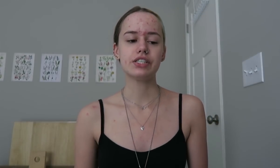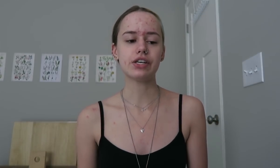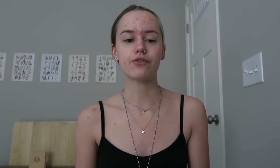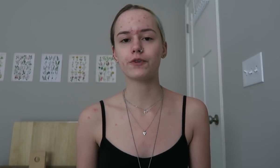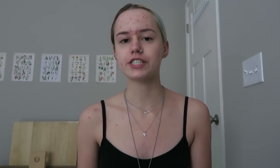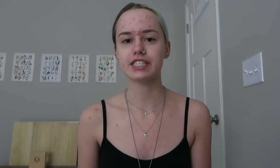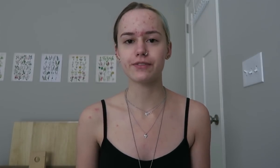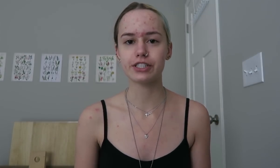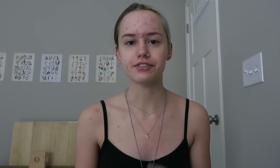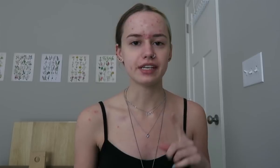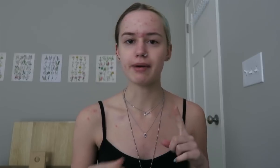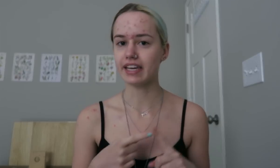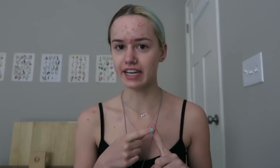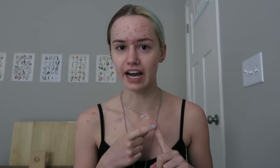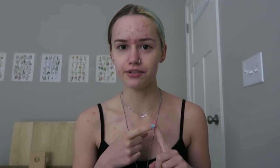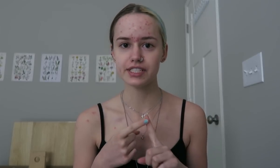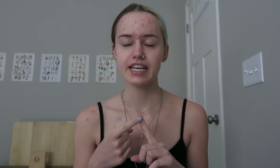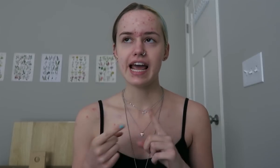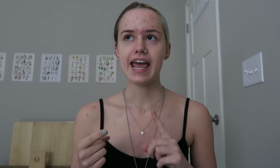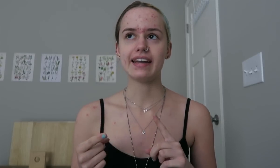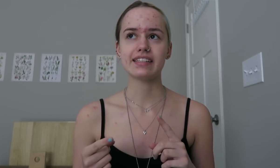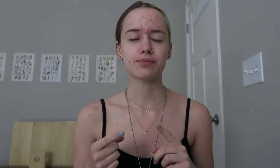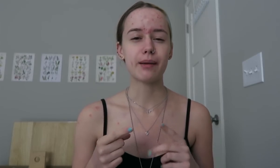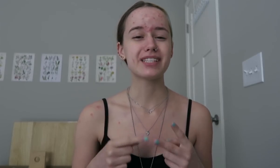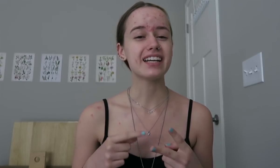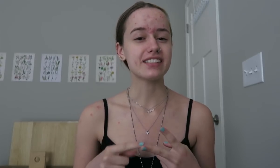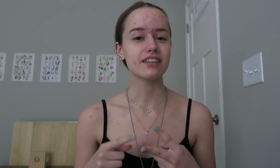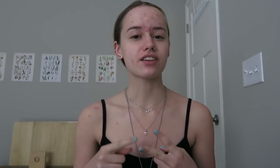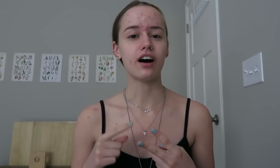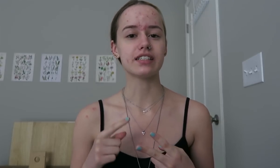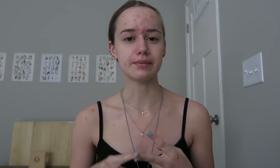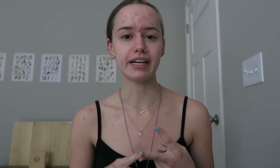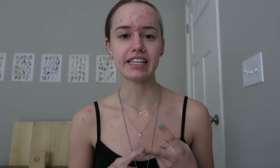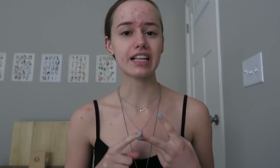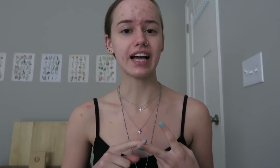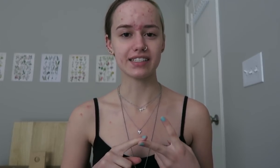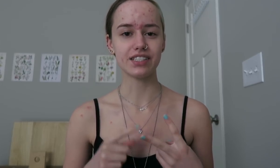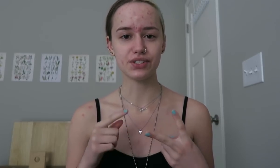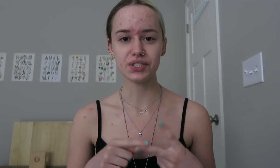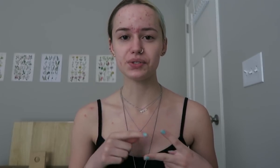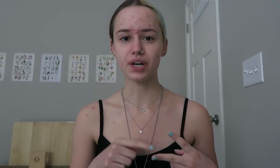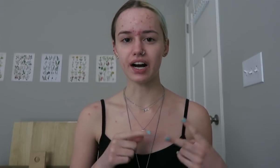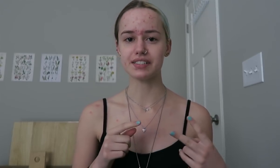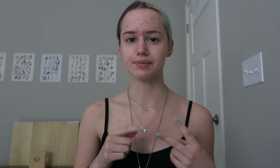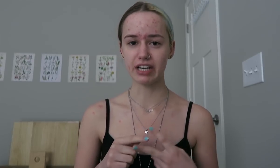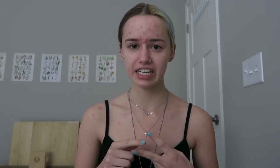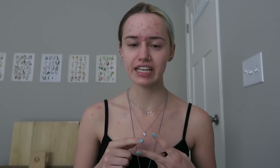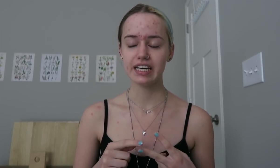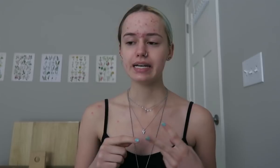So first things first you need to make an account, and this website does cost money, their classes do cost money.